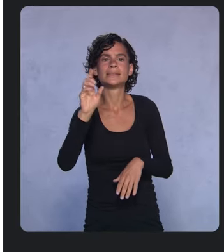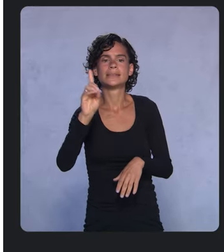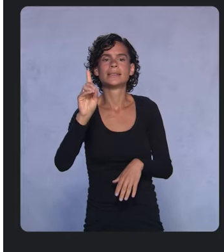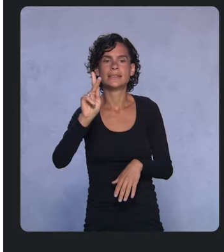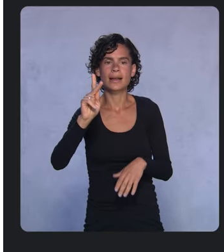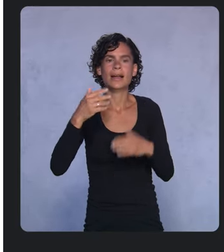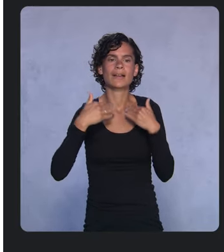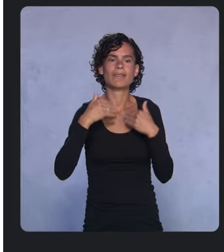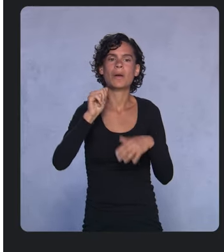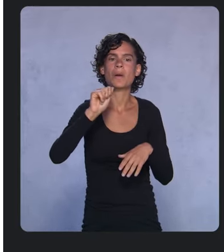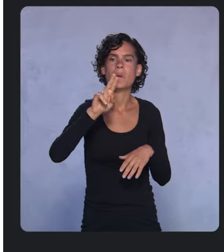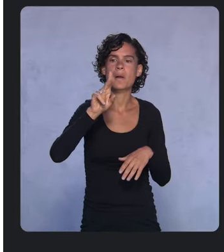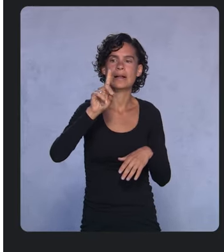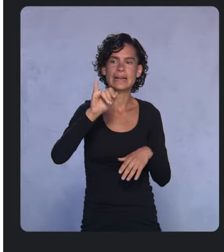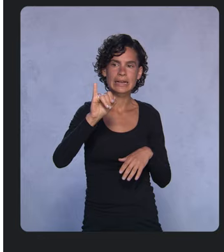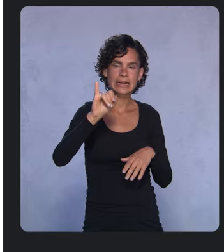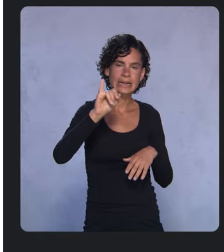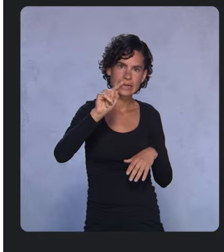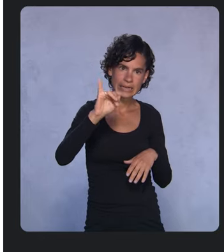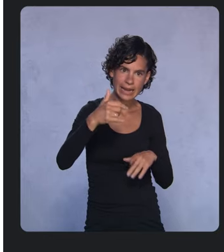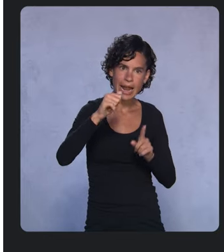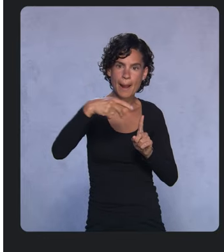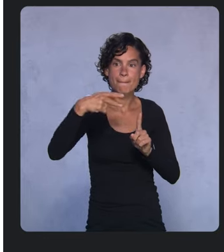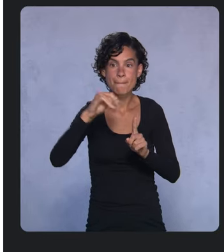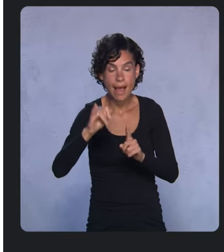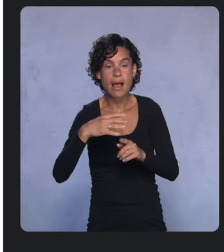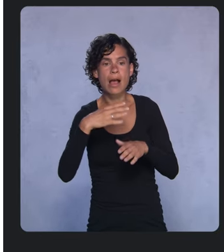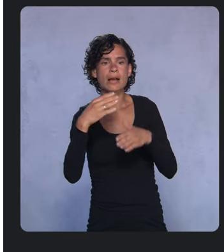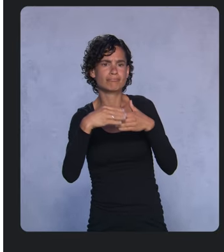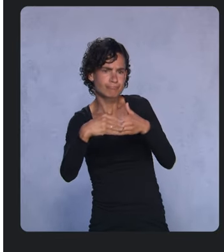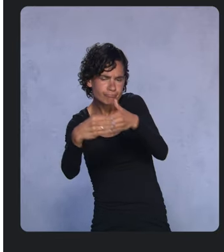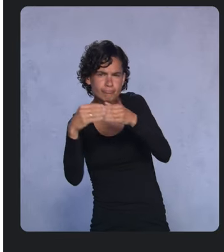And to share more context about your usage, you get a new API, permission intent.